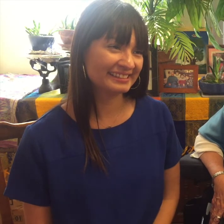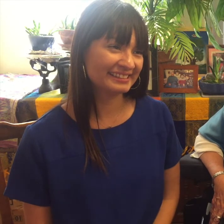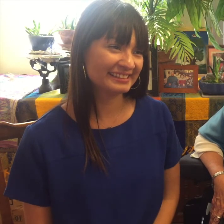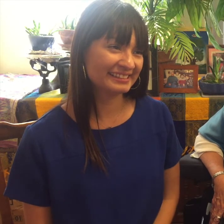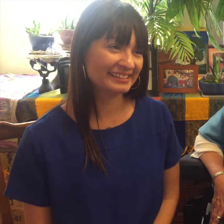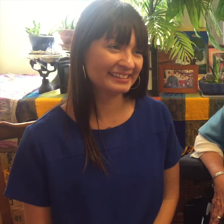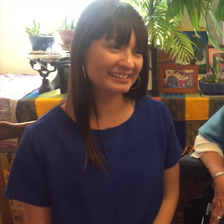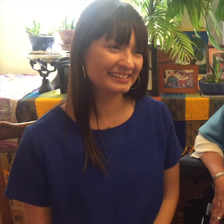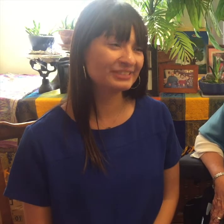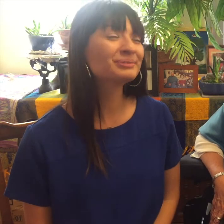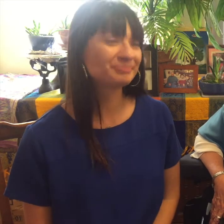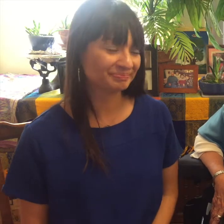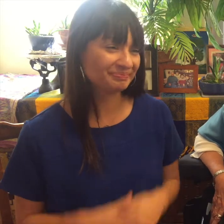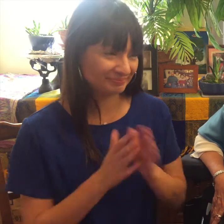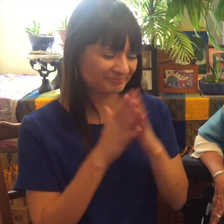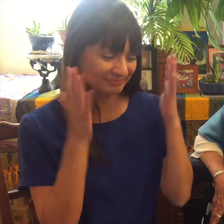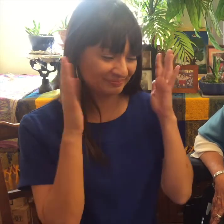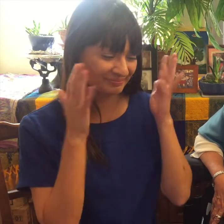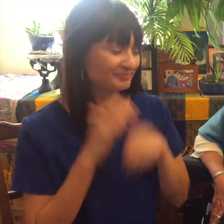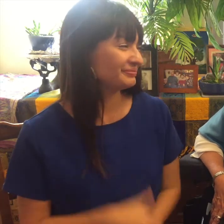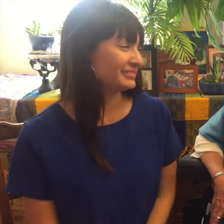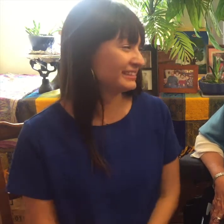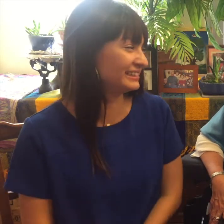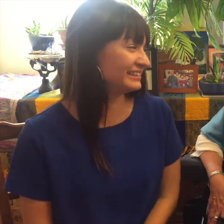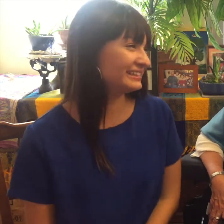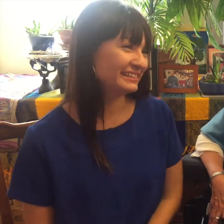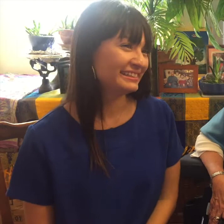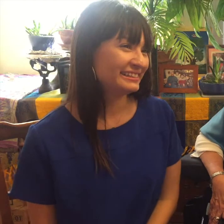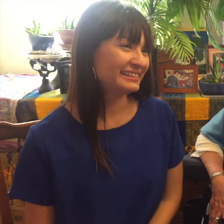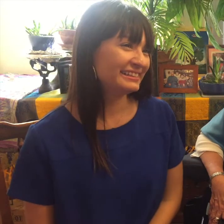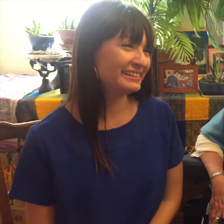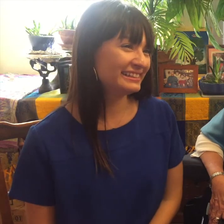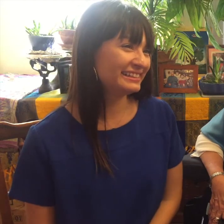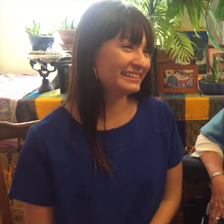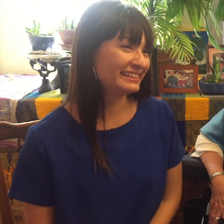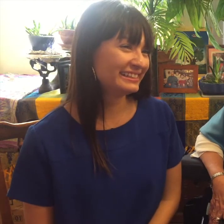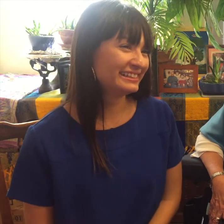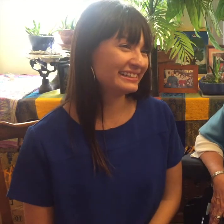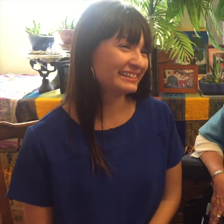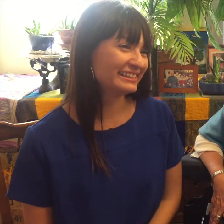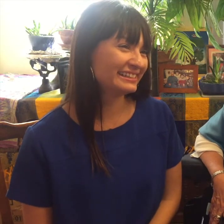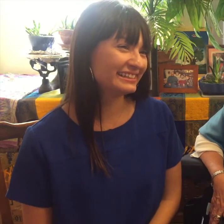the Deaf in honor of this week we have the pleasure to introduce Leah Katz-